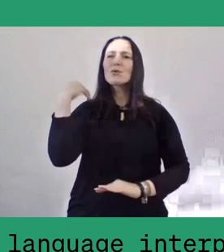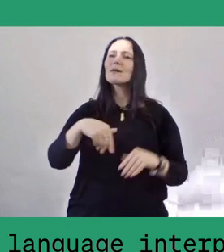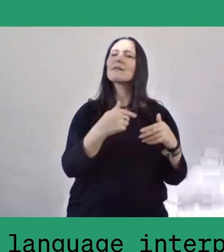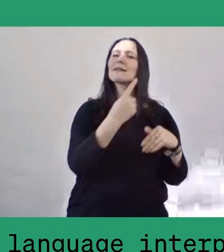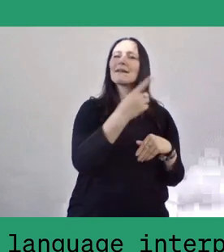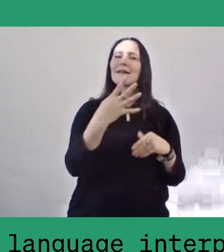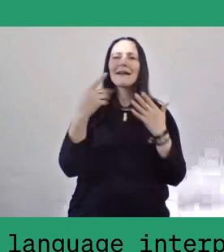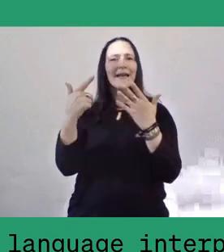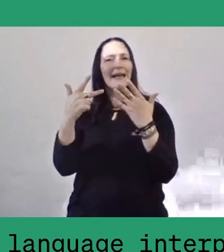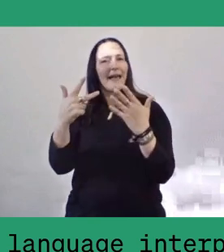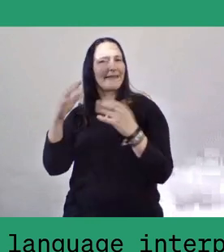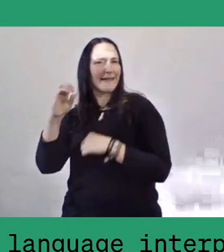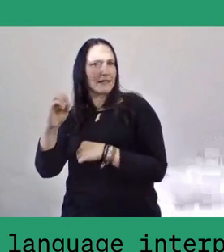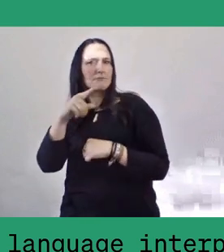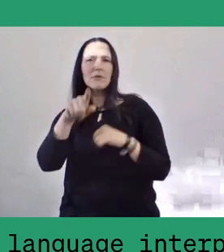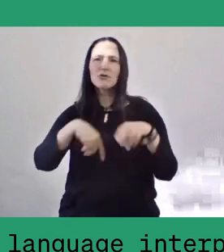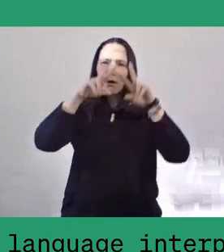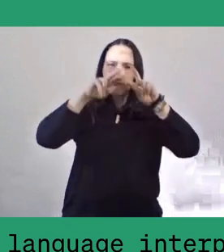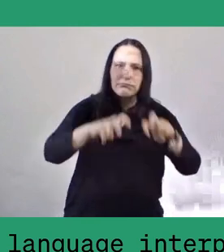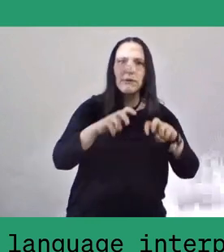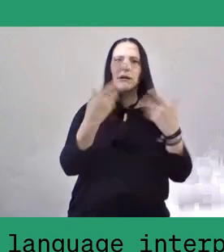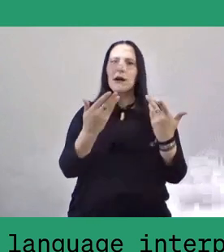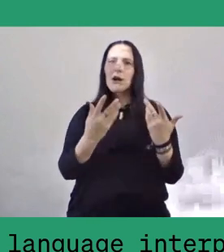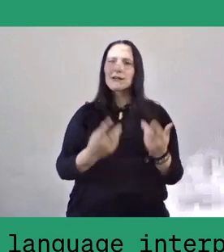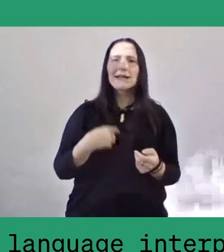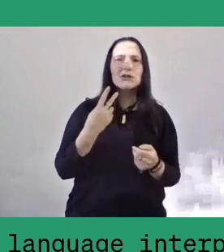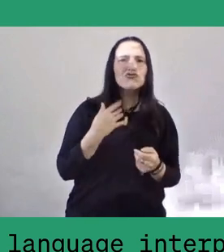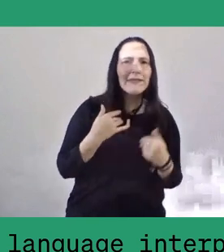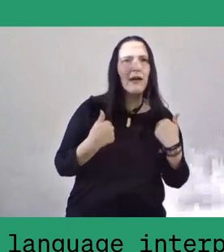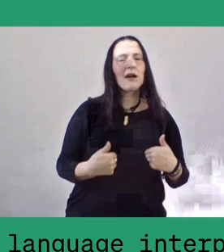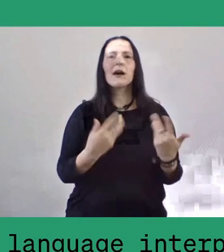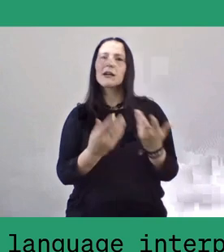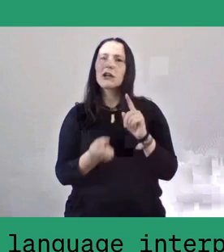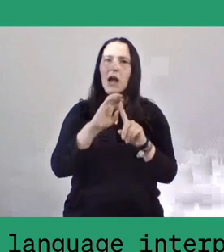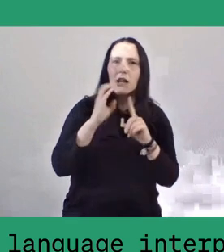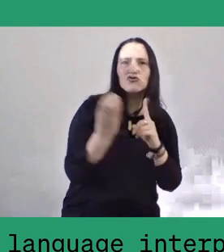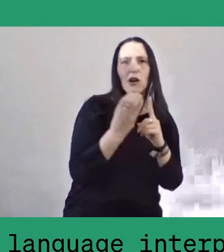Budianta has undertaken research and writing focused on gender and cultural activism.